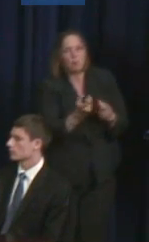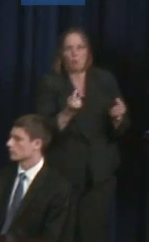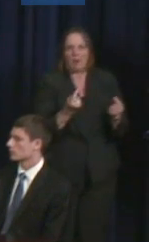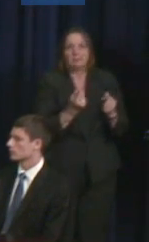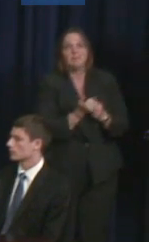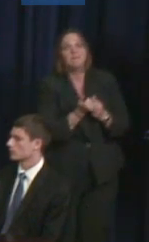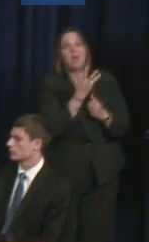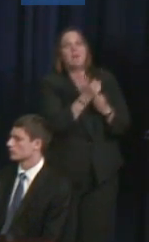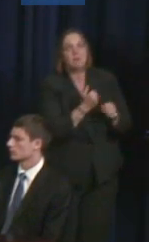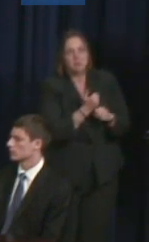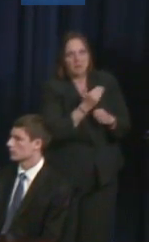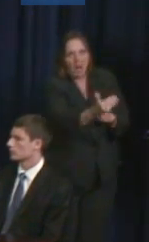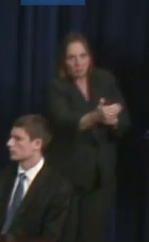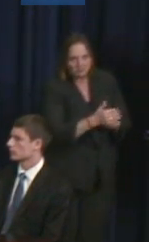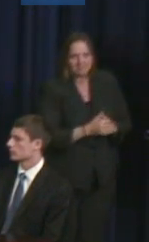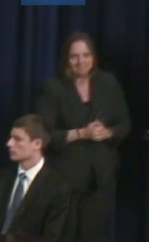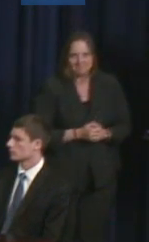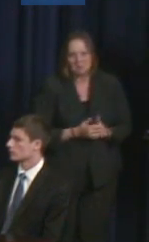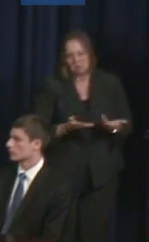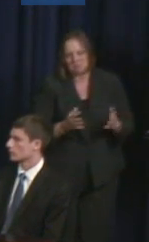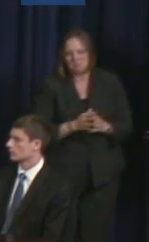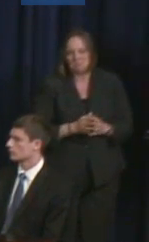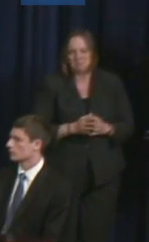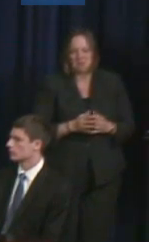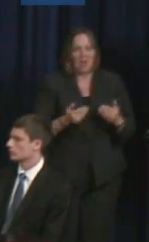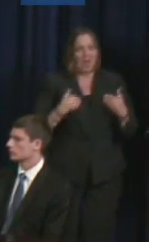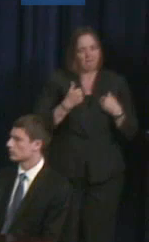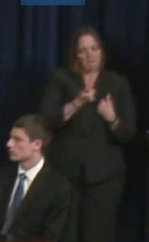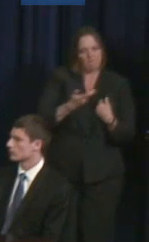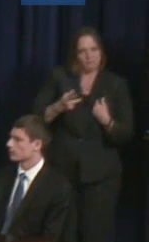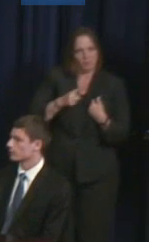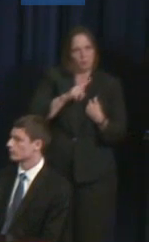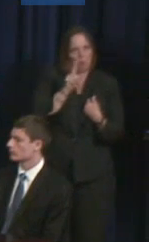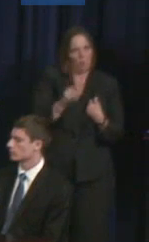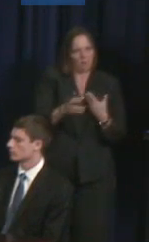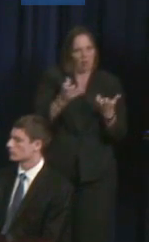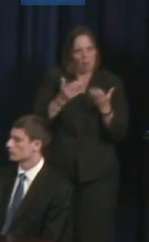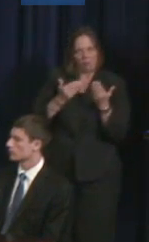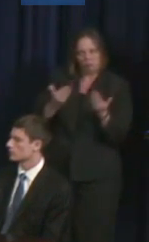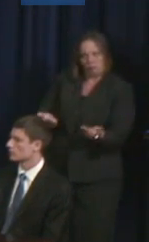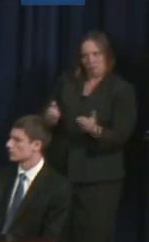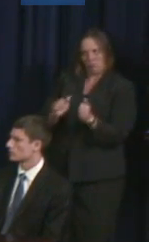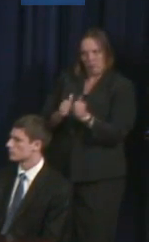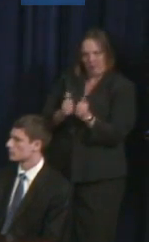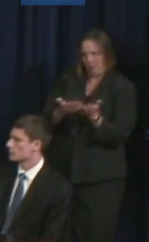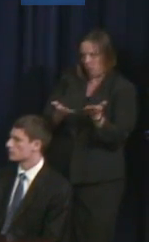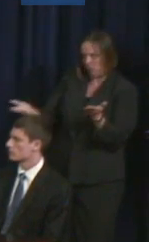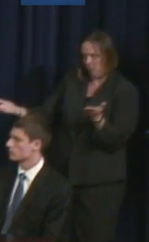So I have a series of questions that I'd like to start off with and everyone's been introduced